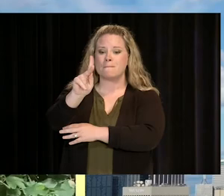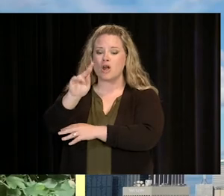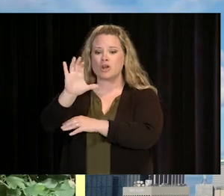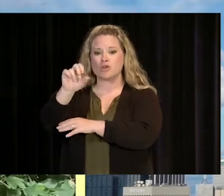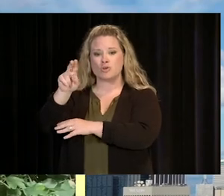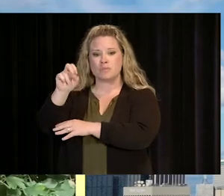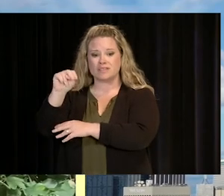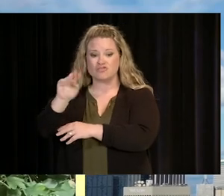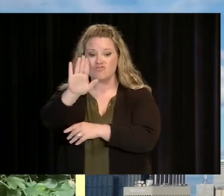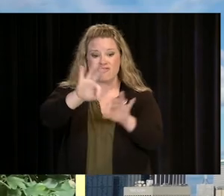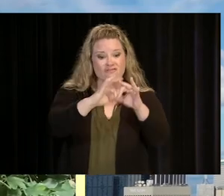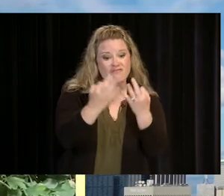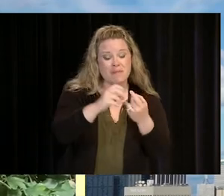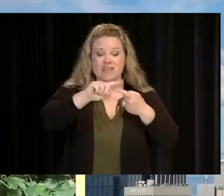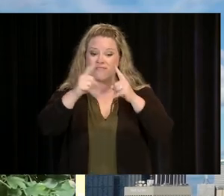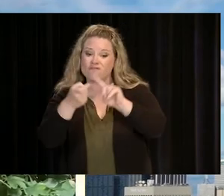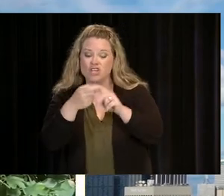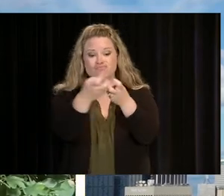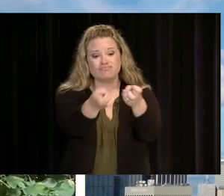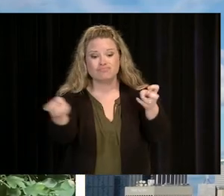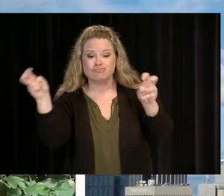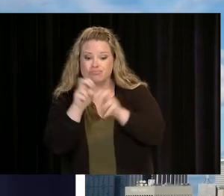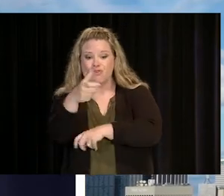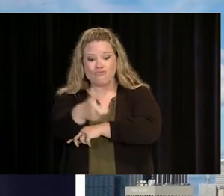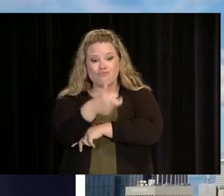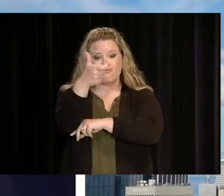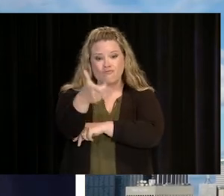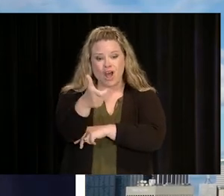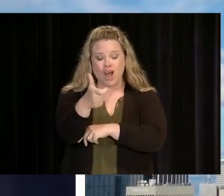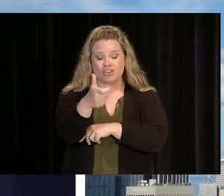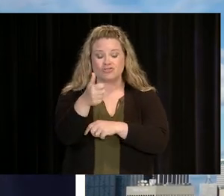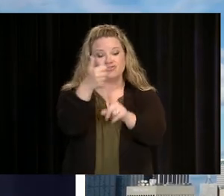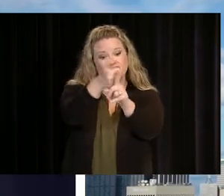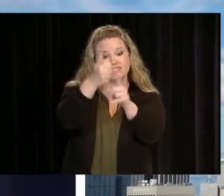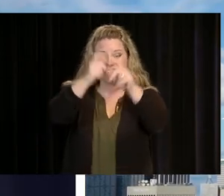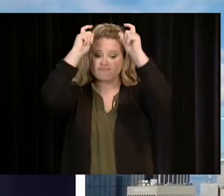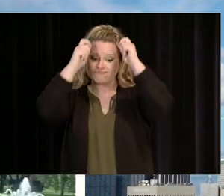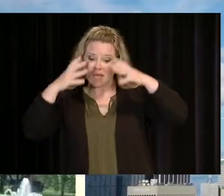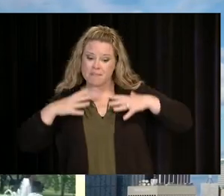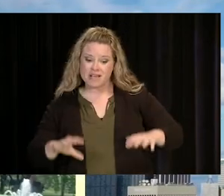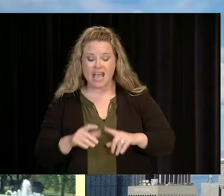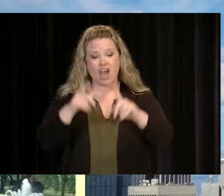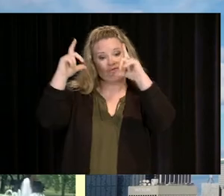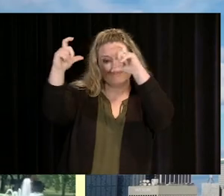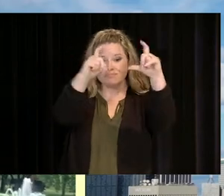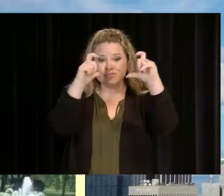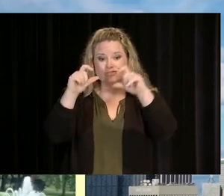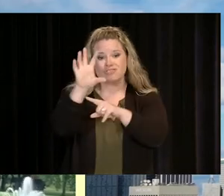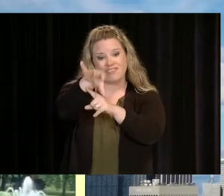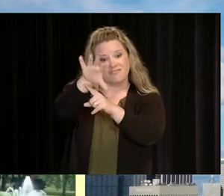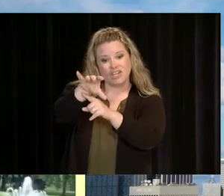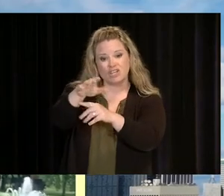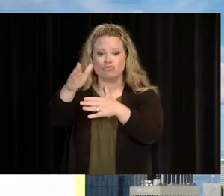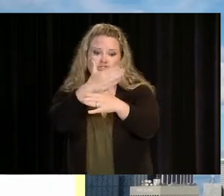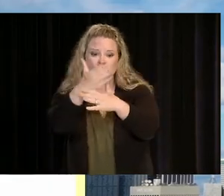HOST AN ONLINE WATCH PARTY FOR FAMILY AND FRIENDS. WEAR YOUR CAP AND GOWN, AND TAKE - LOTS OF PICTURES AND VIDEOS.